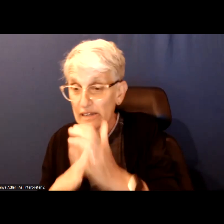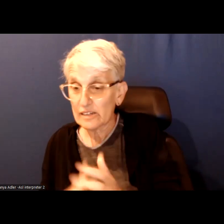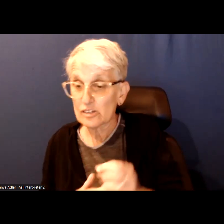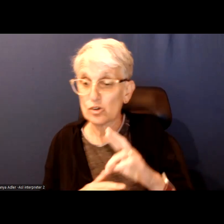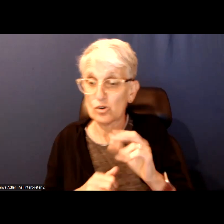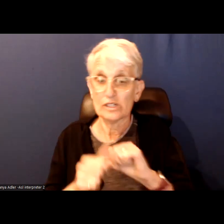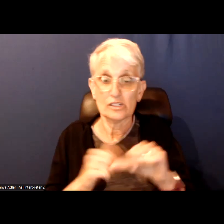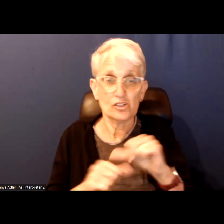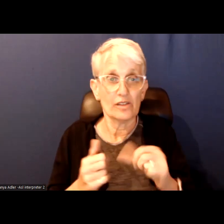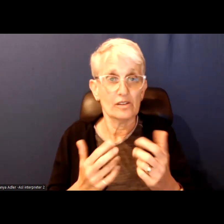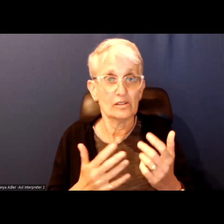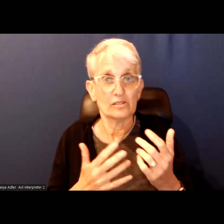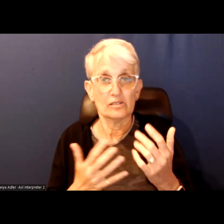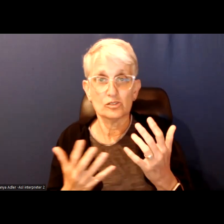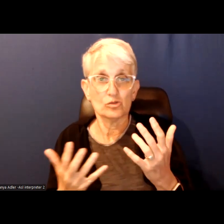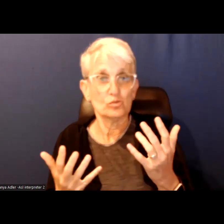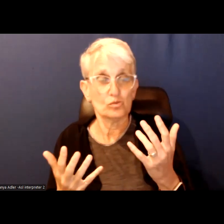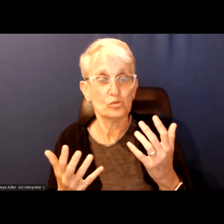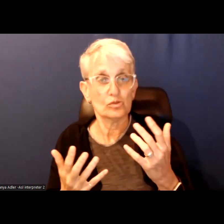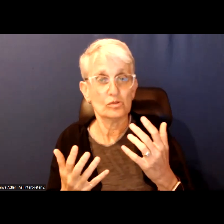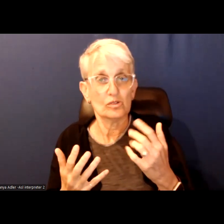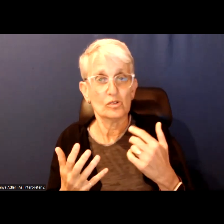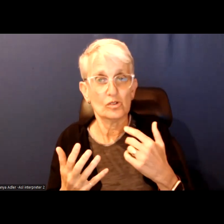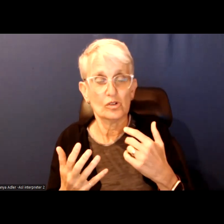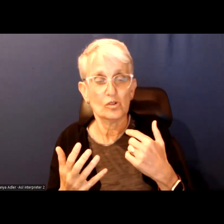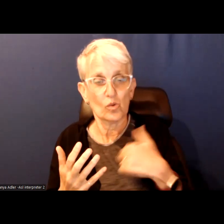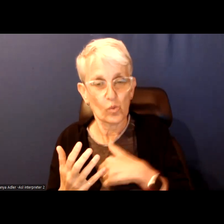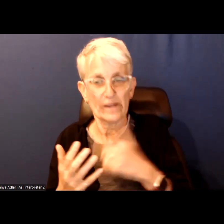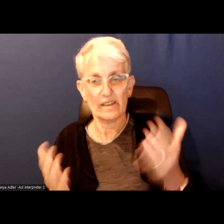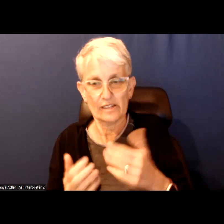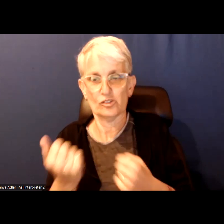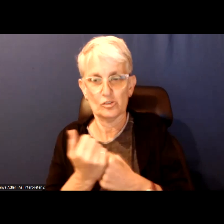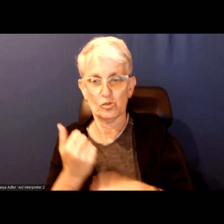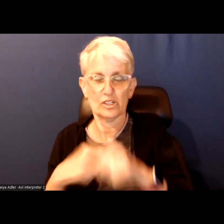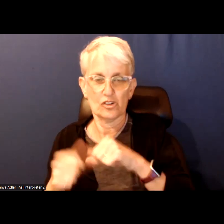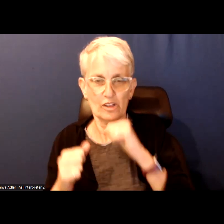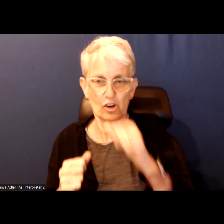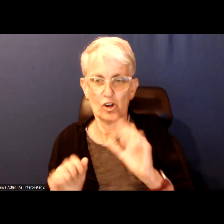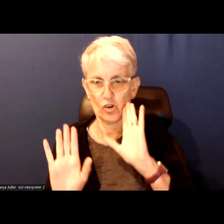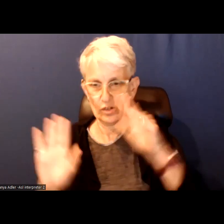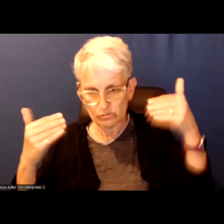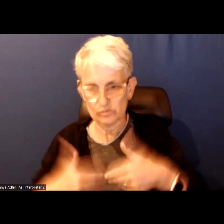To kind of bring back that we are here to support each other and we are not all in this just for protecting our own families.